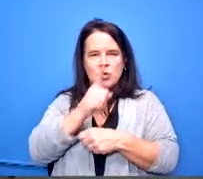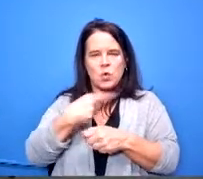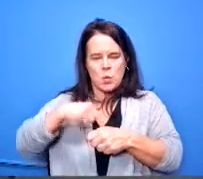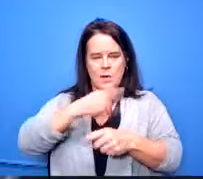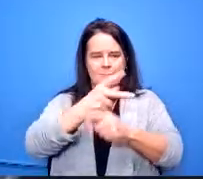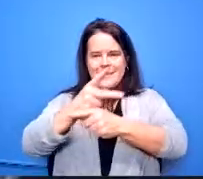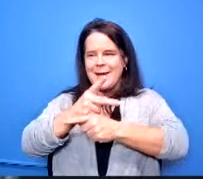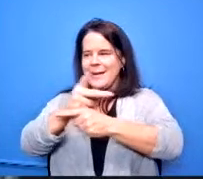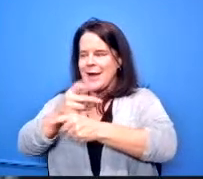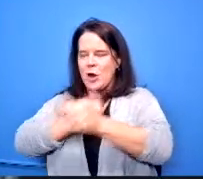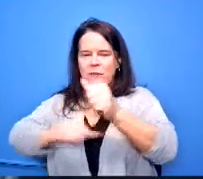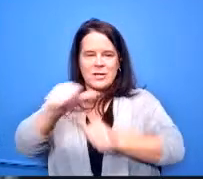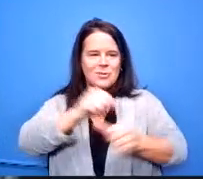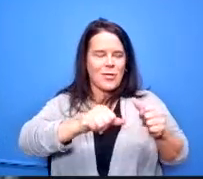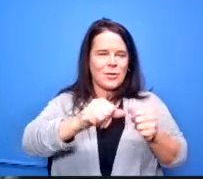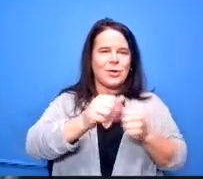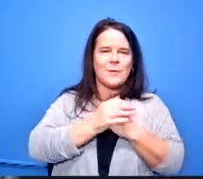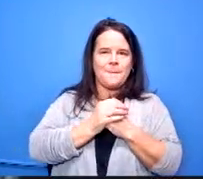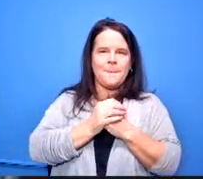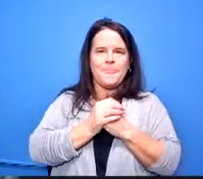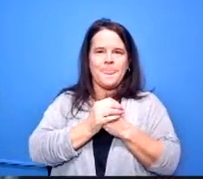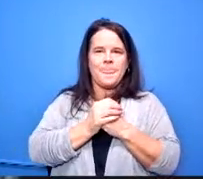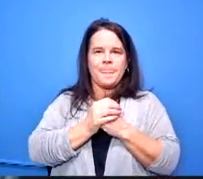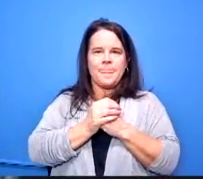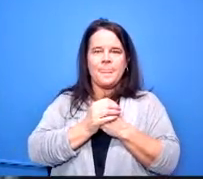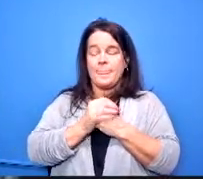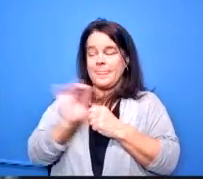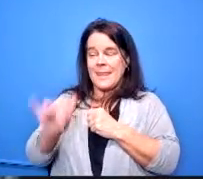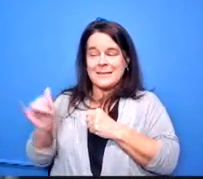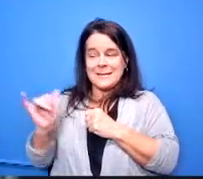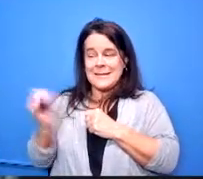goes into some of the pieces that dr goodwin talked about we really do have to